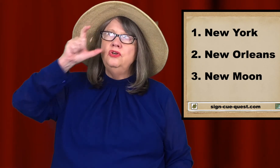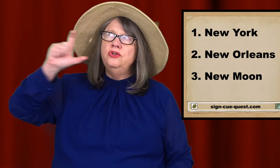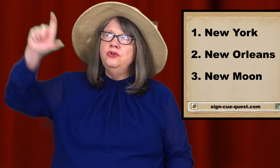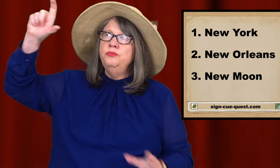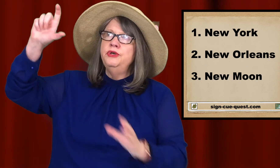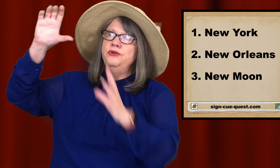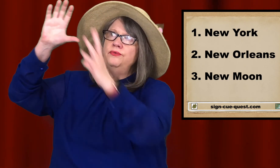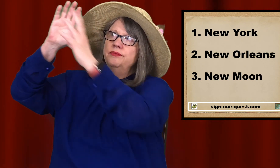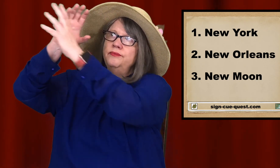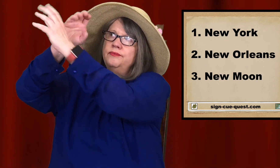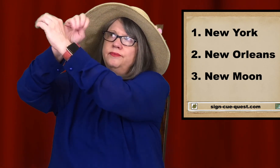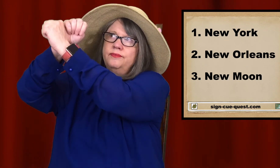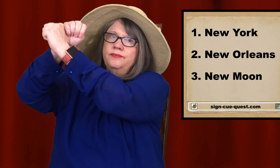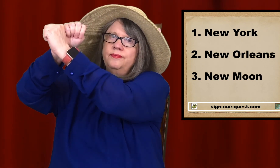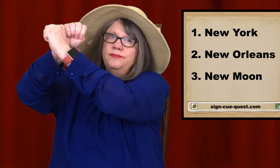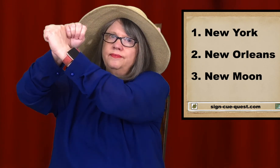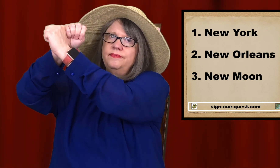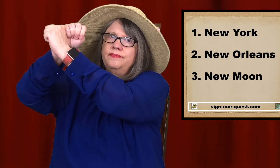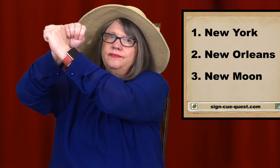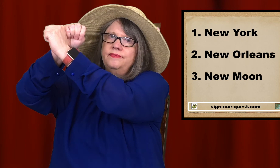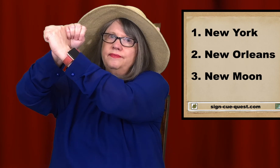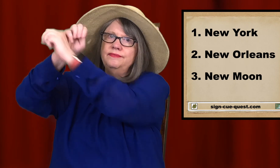NEW-MOON.